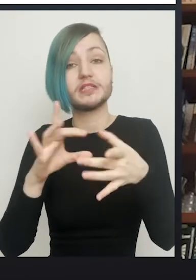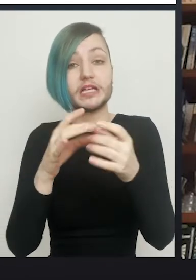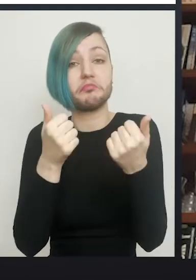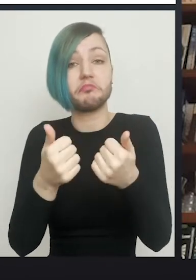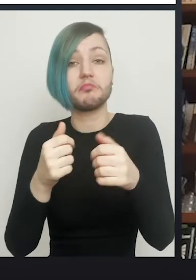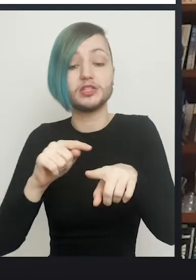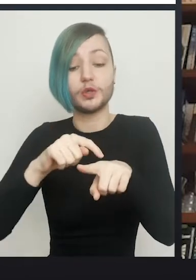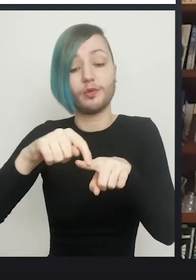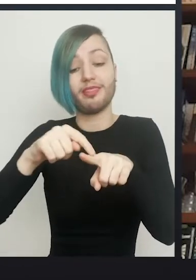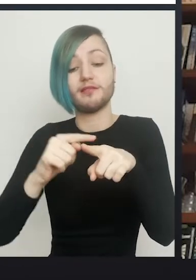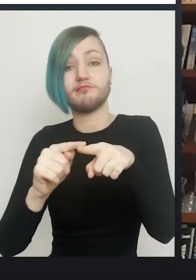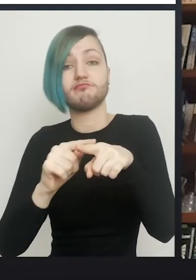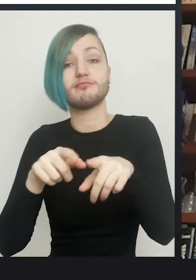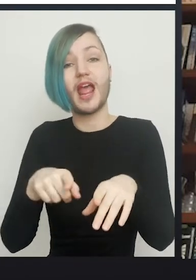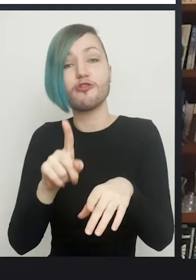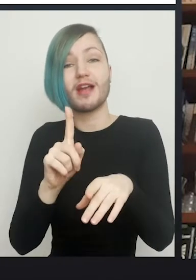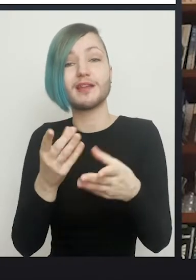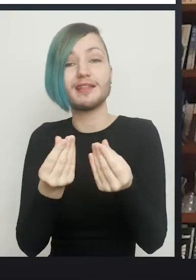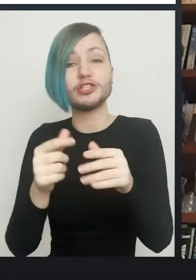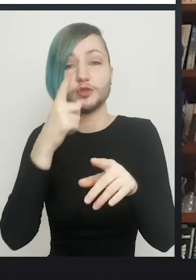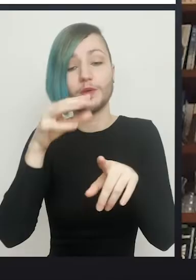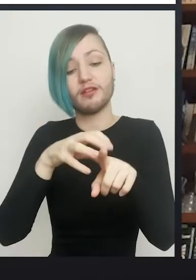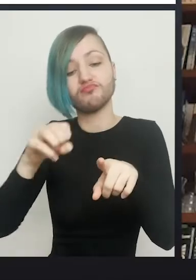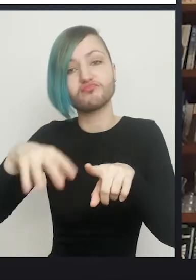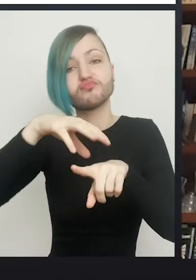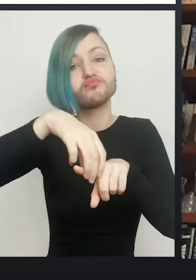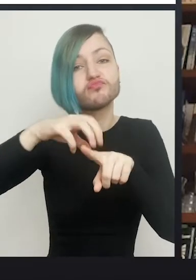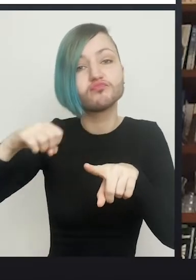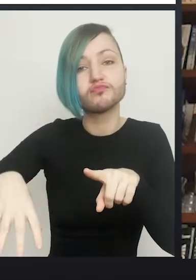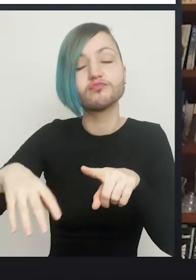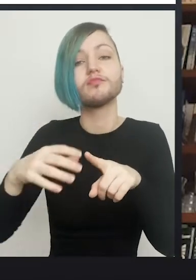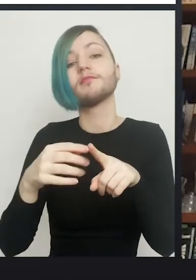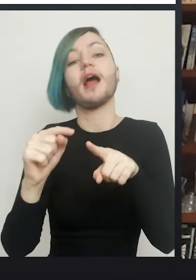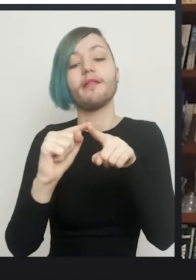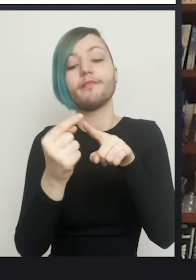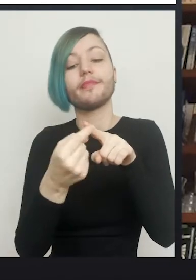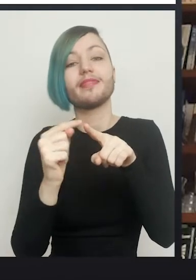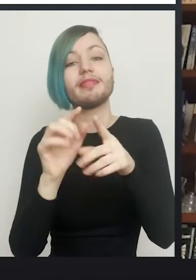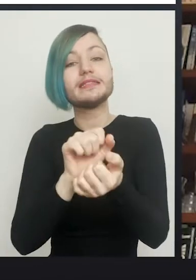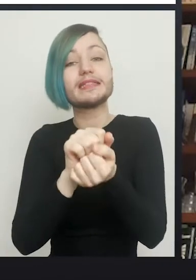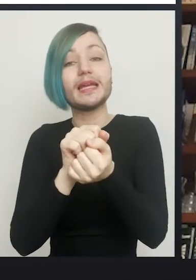So you can actually raise a small piece of the sensitive tip of the penis on its own nerve